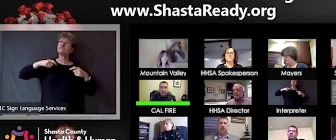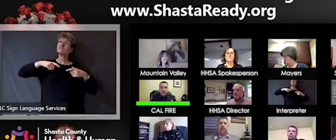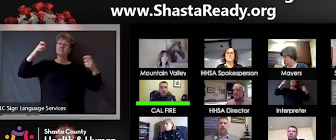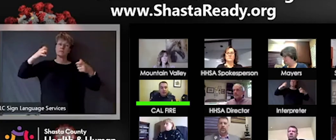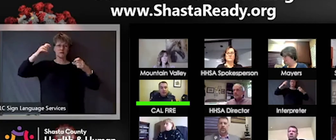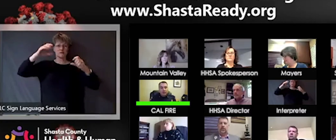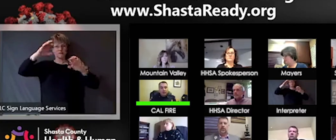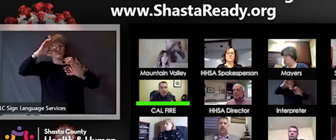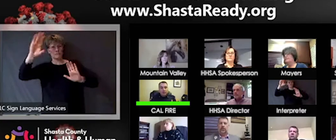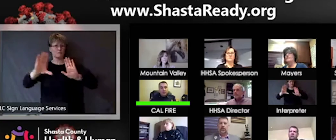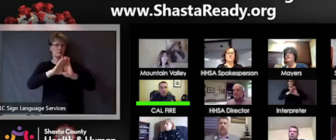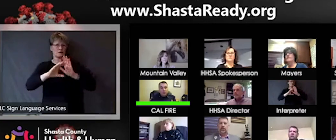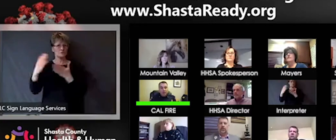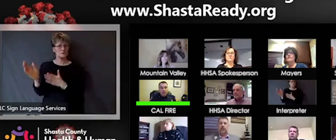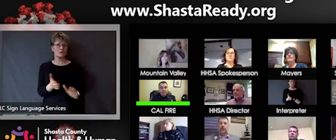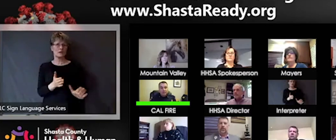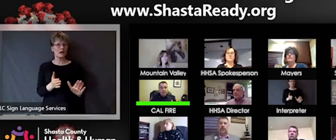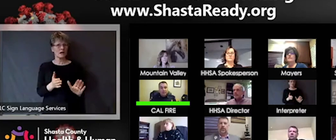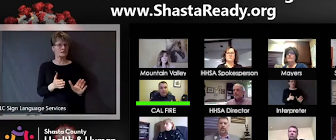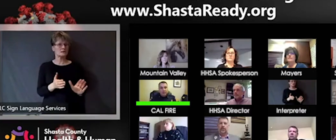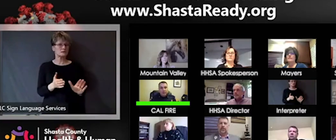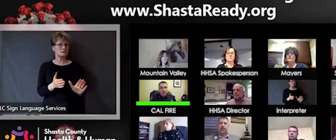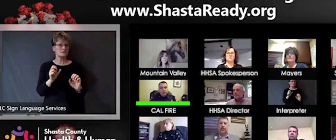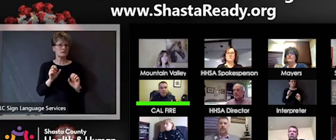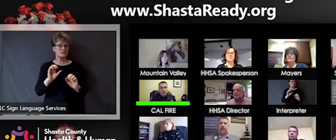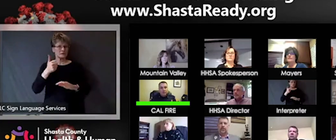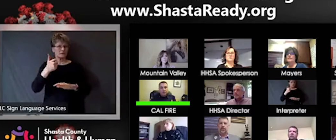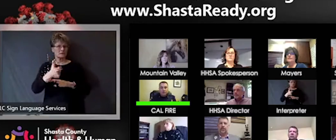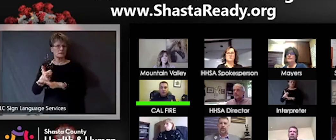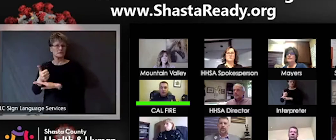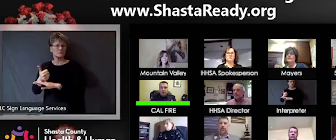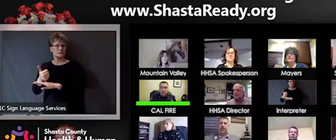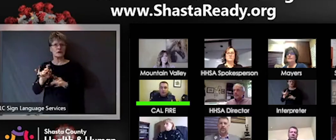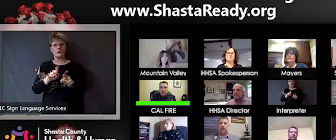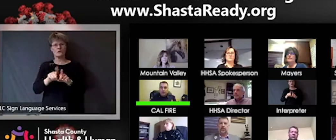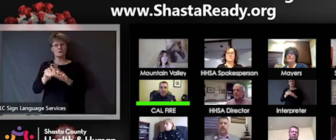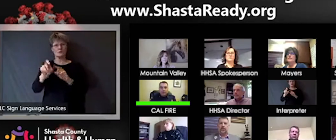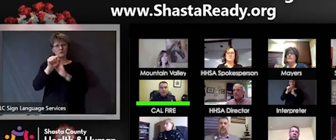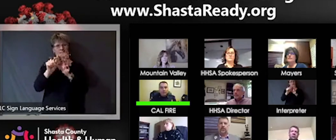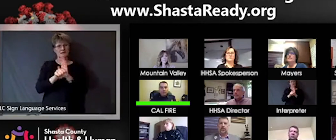have our our statewide Incident Commanders working on how we would